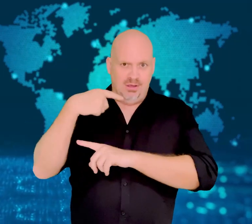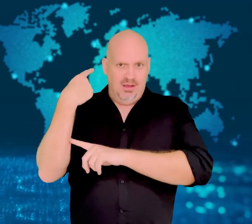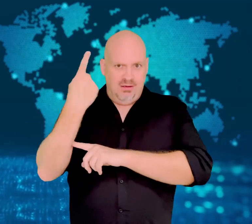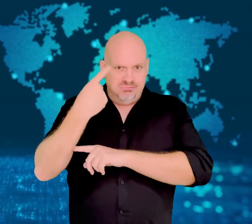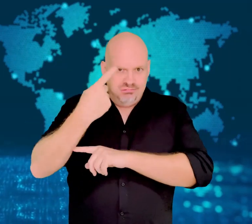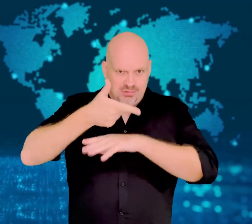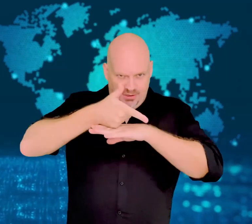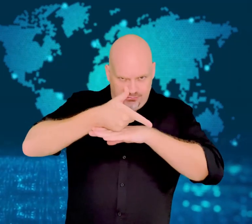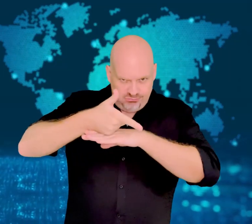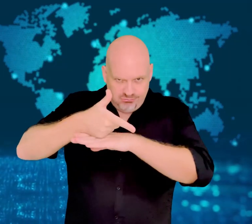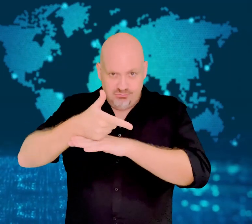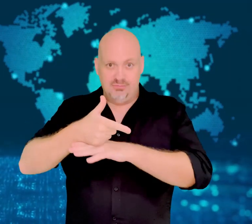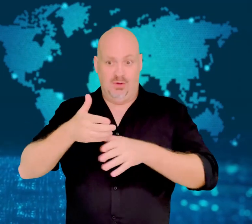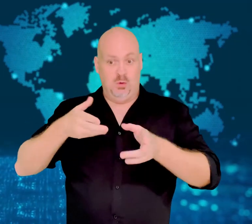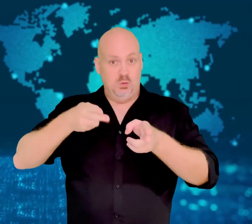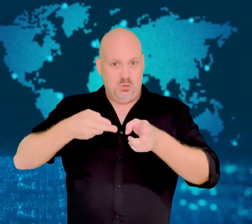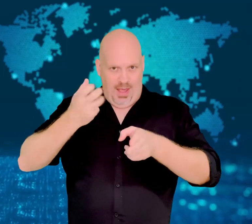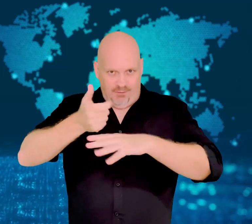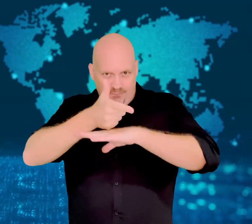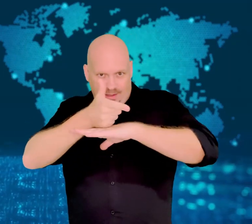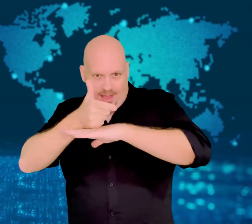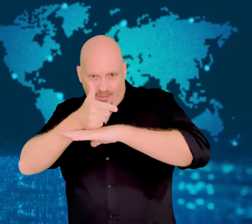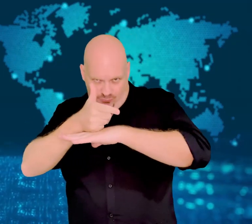for those watching.